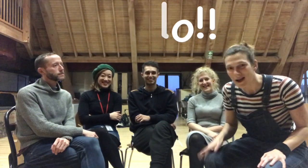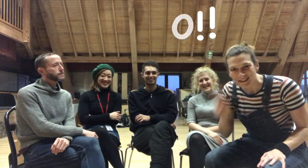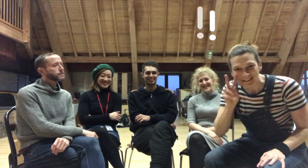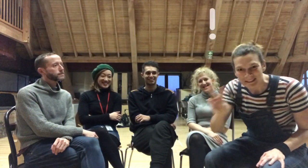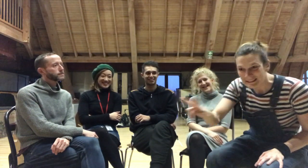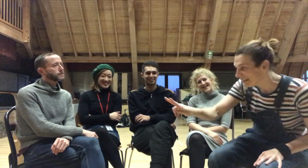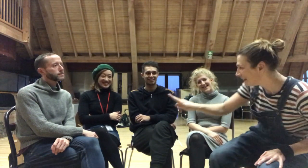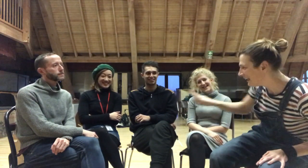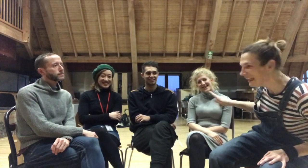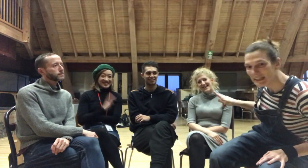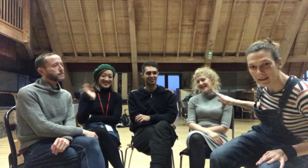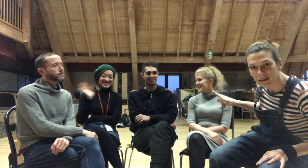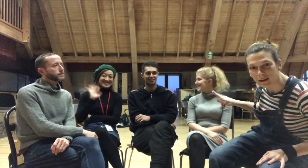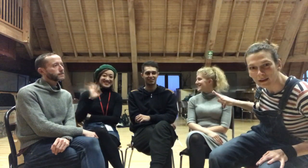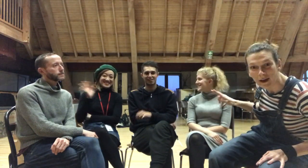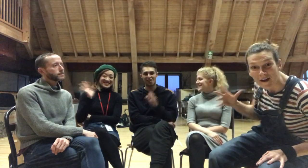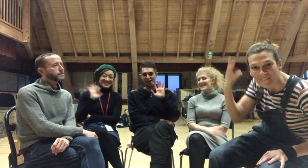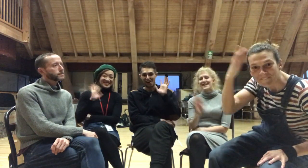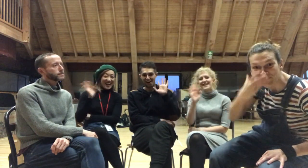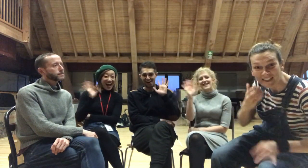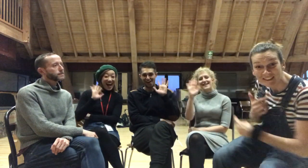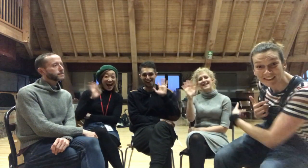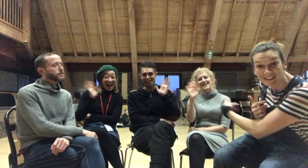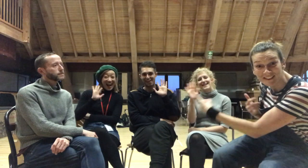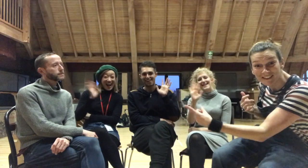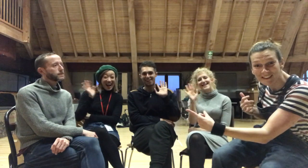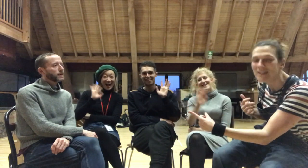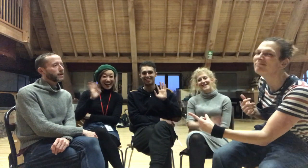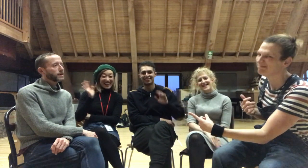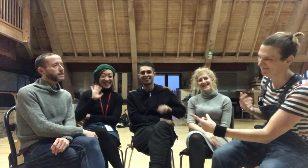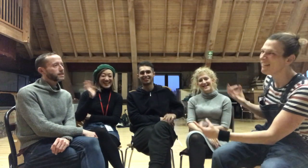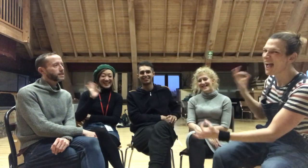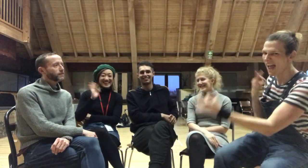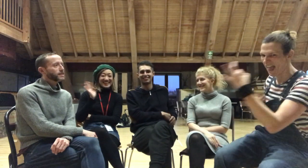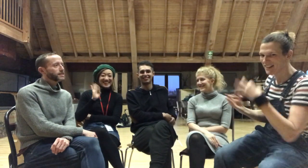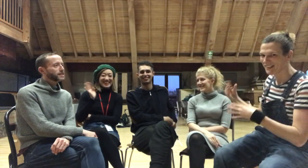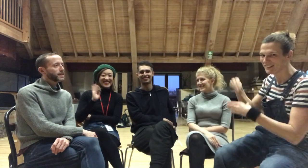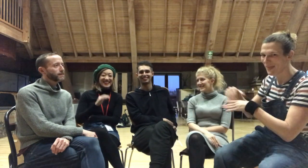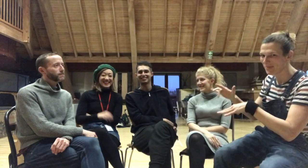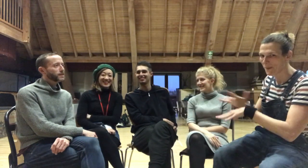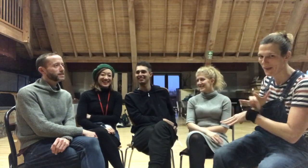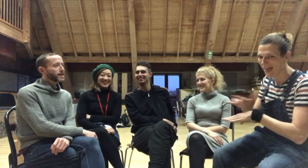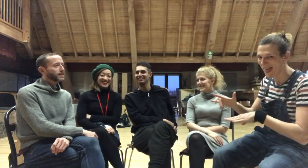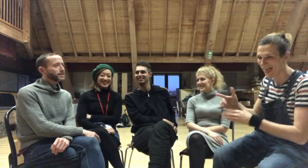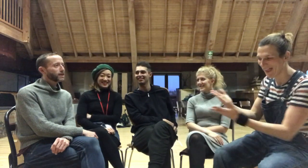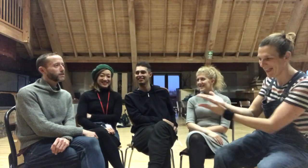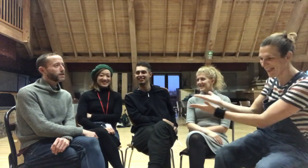See these faces here, they are the actors that are in the play...